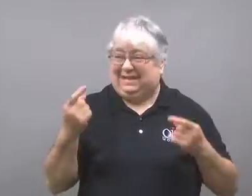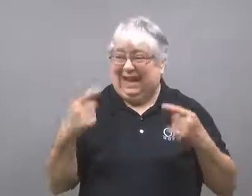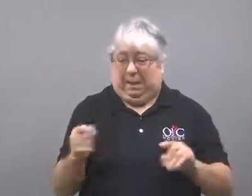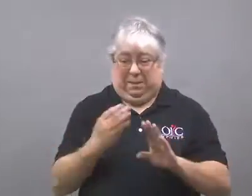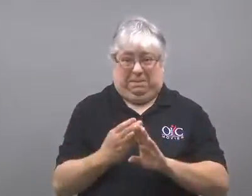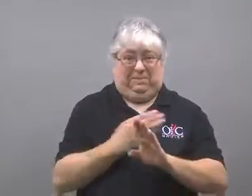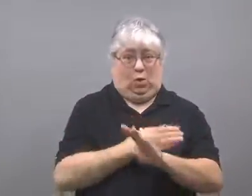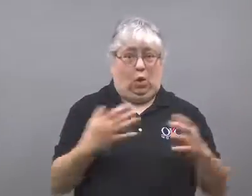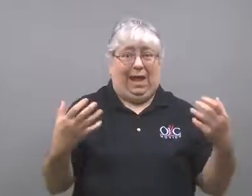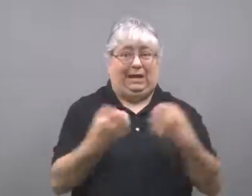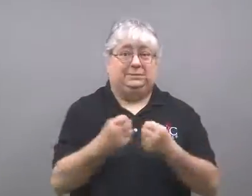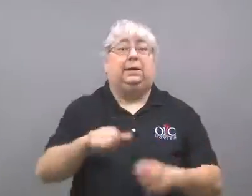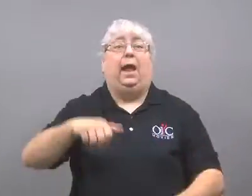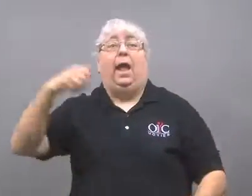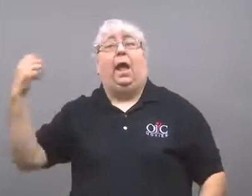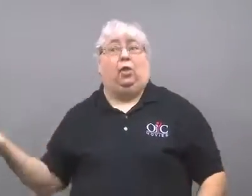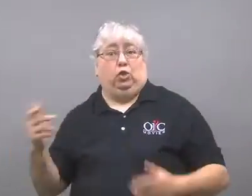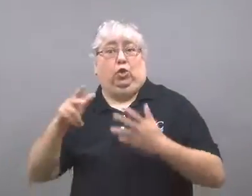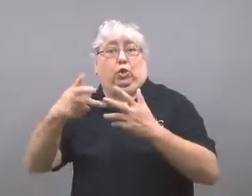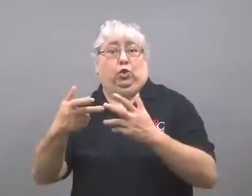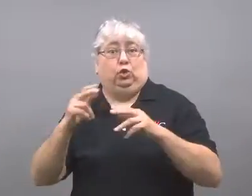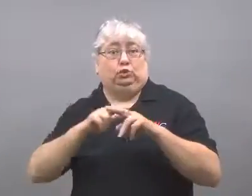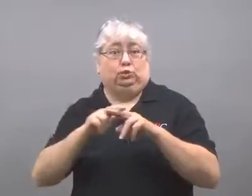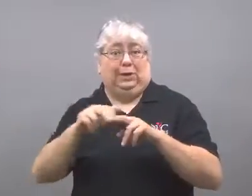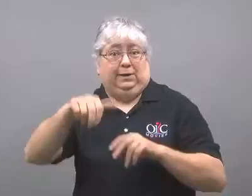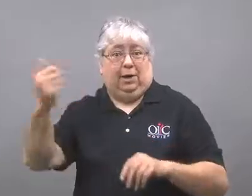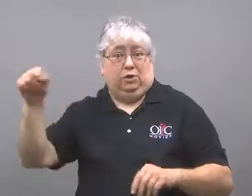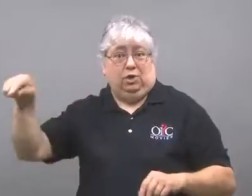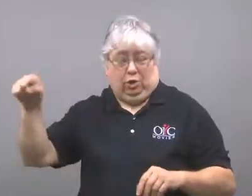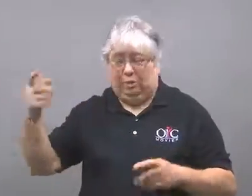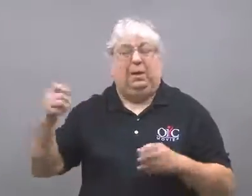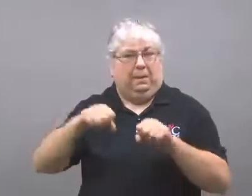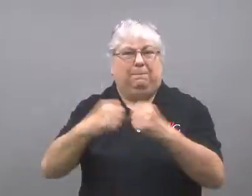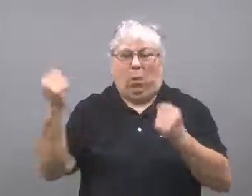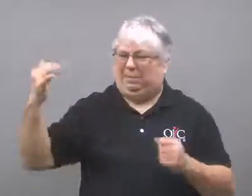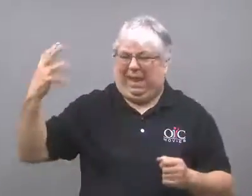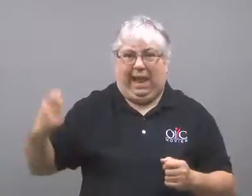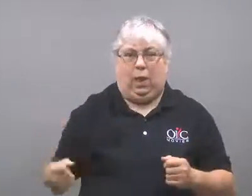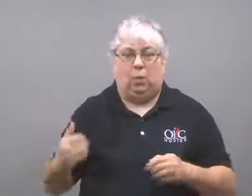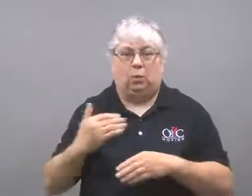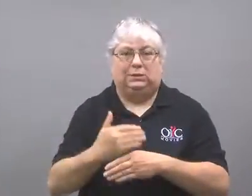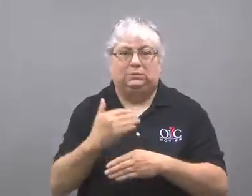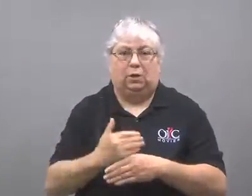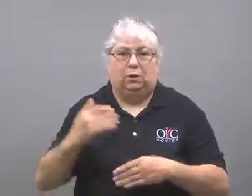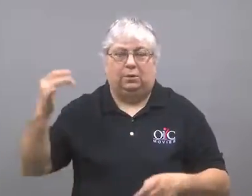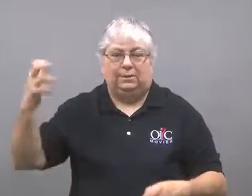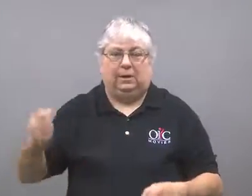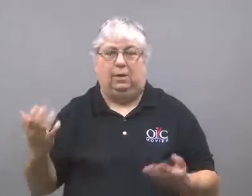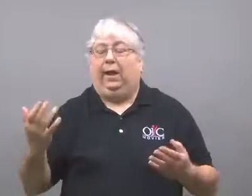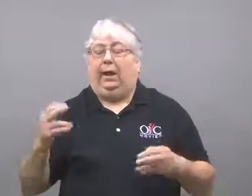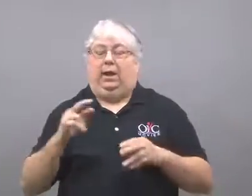Just before the accident, a third train had a side window broken.